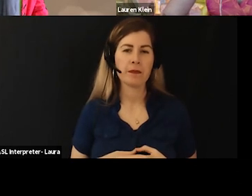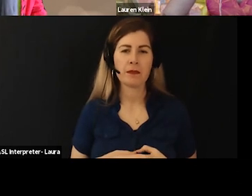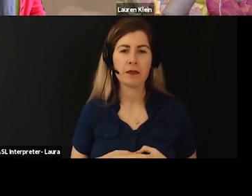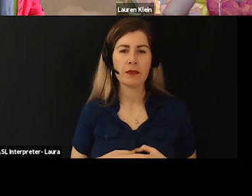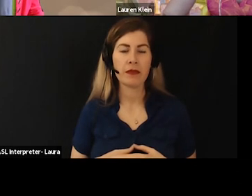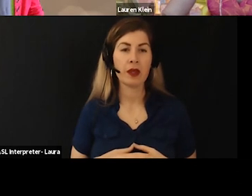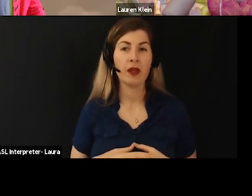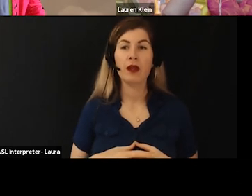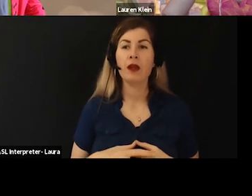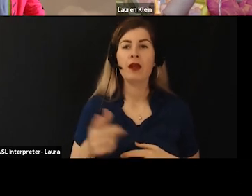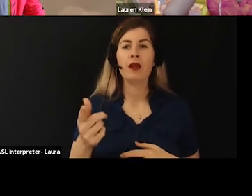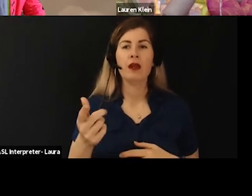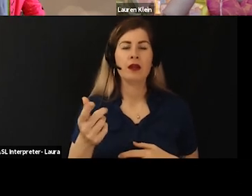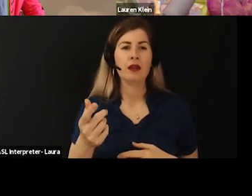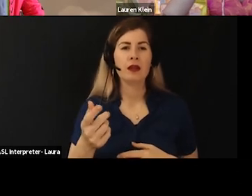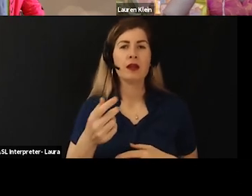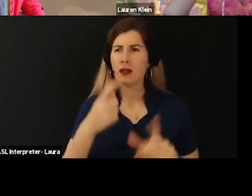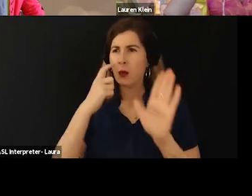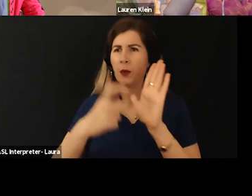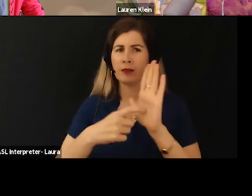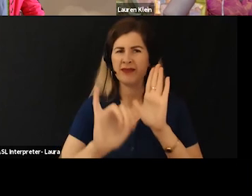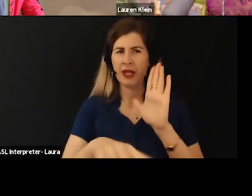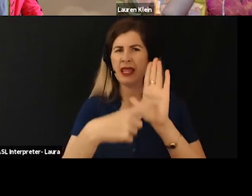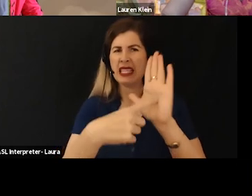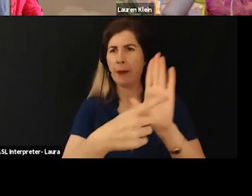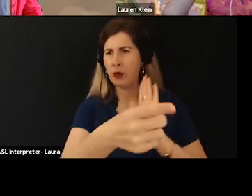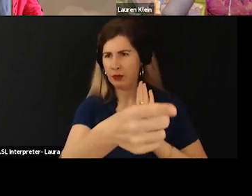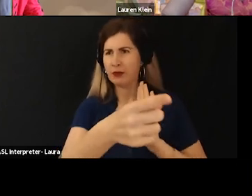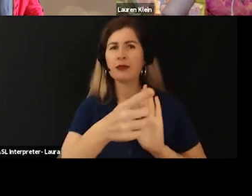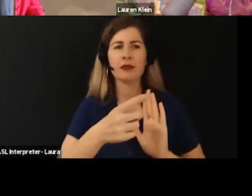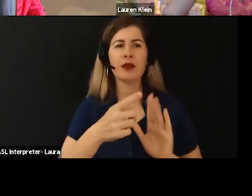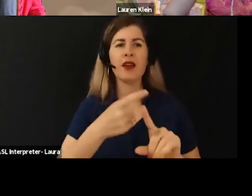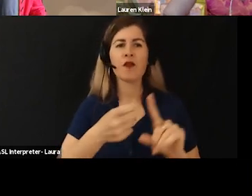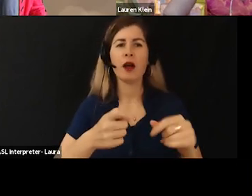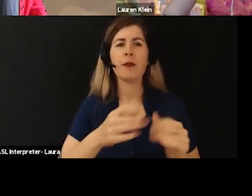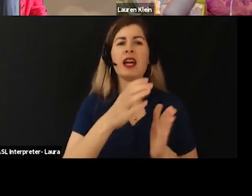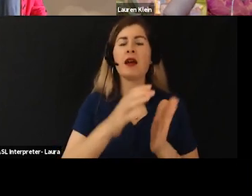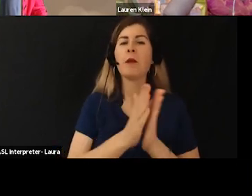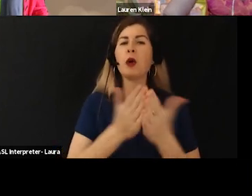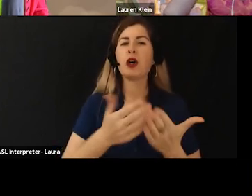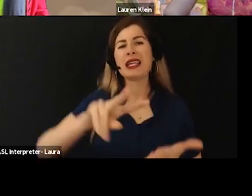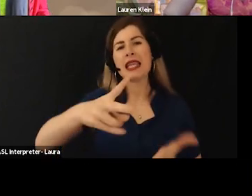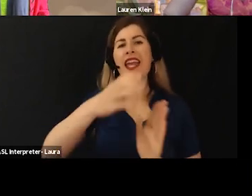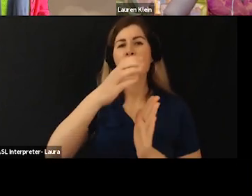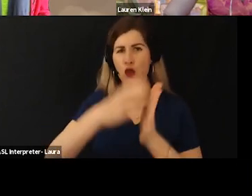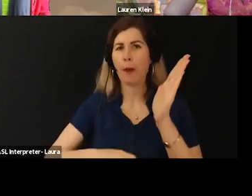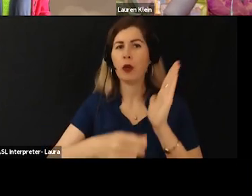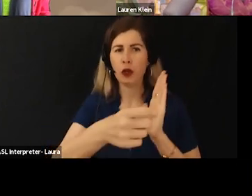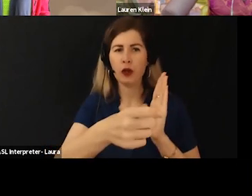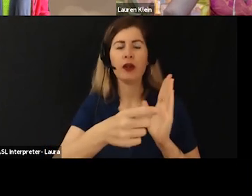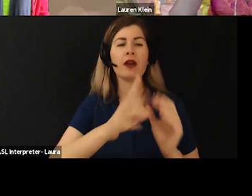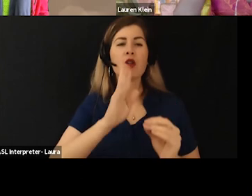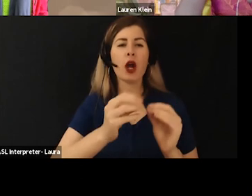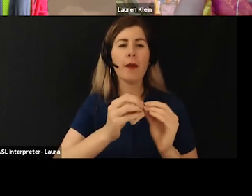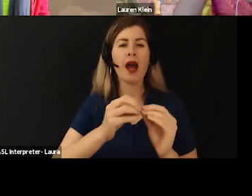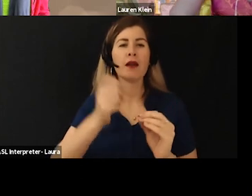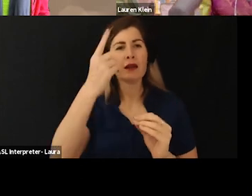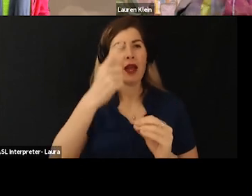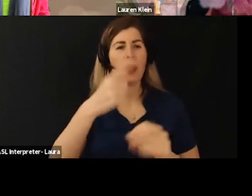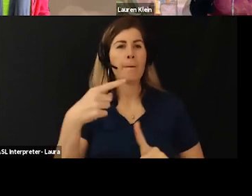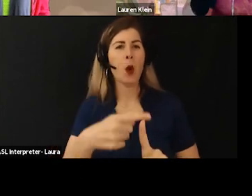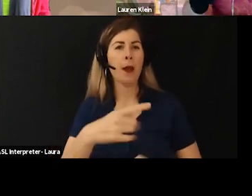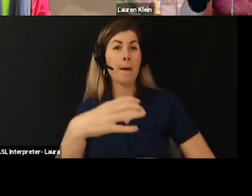So, this example comes from the second chapter of data feminism, and it's about the principle of challenging power.